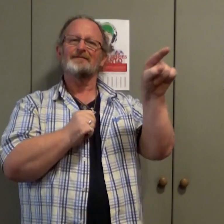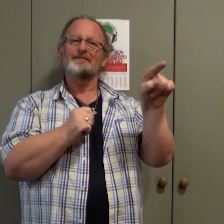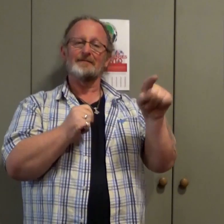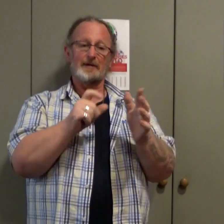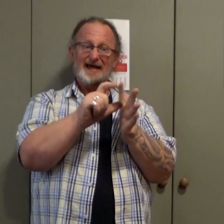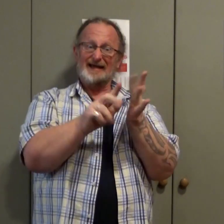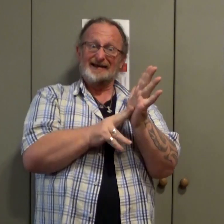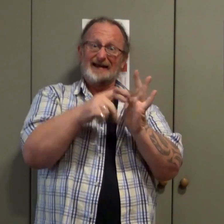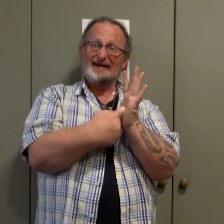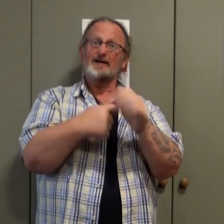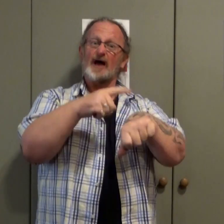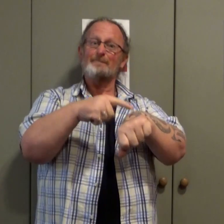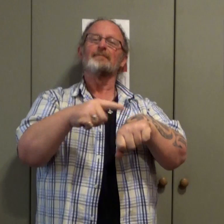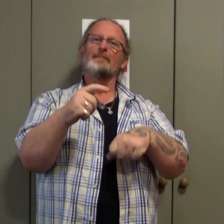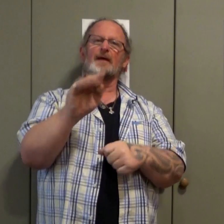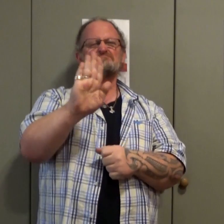the "noon" part of "afternoon"